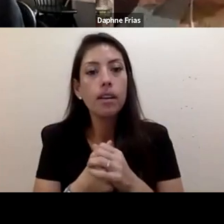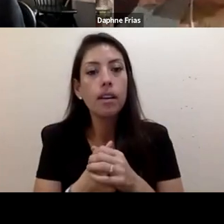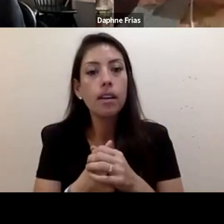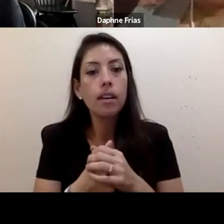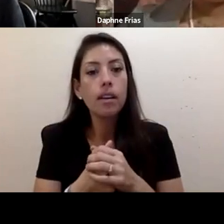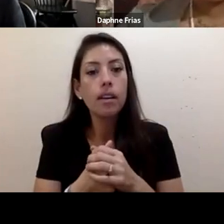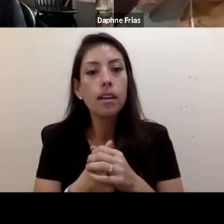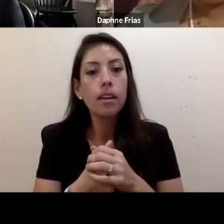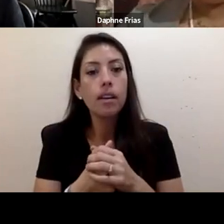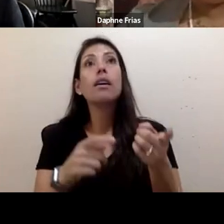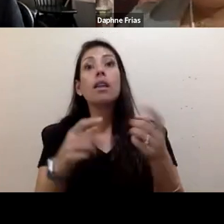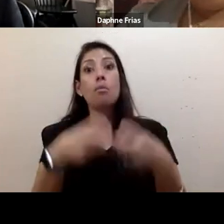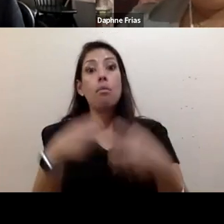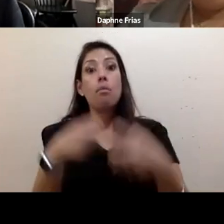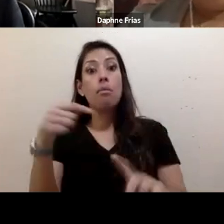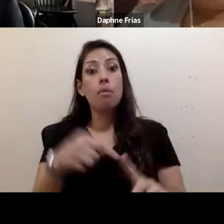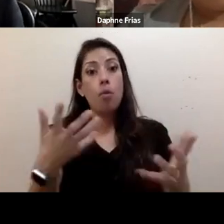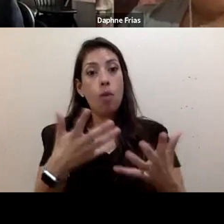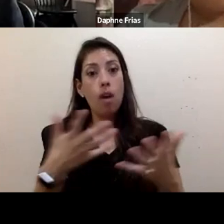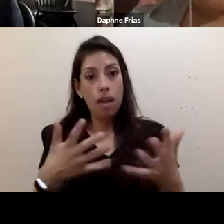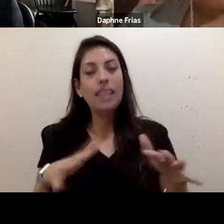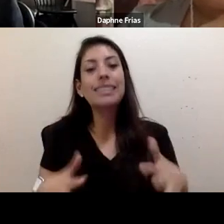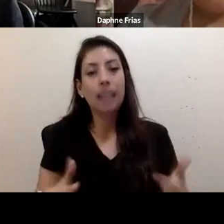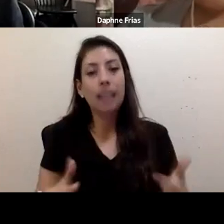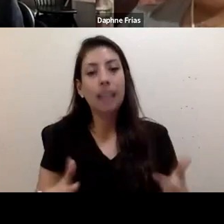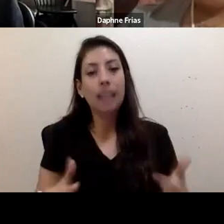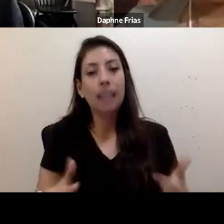And I just want to contextualize eco anxiety for those who aren't familiar with the term.